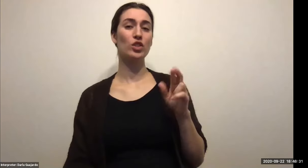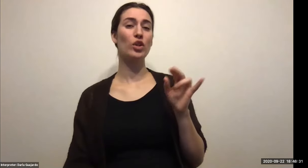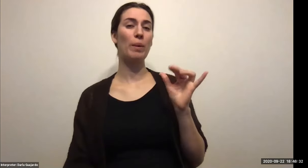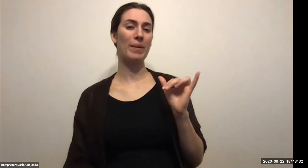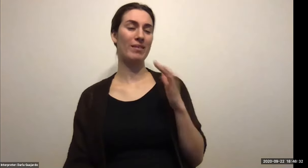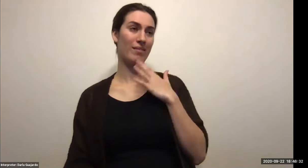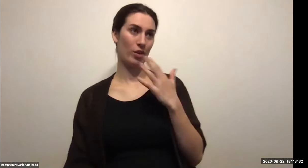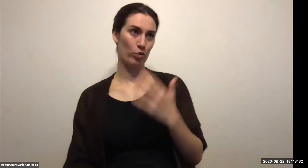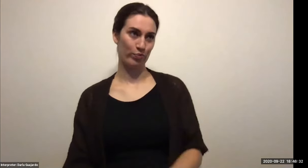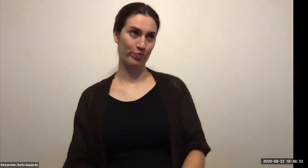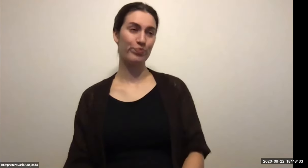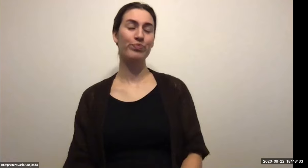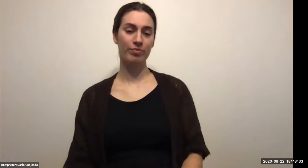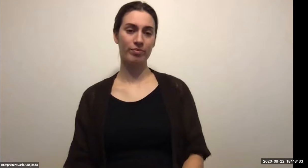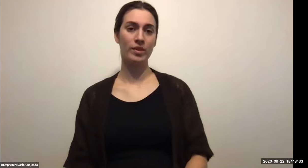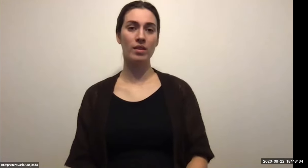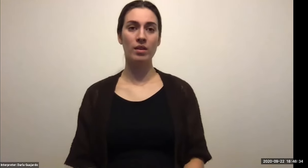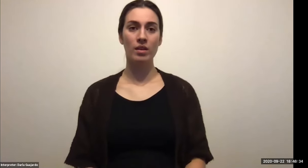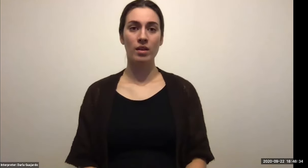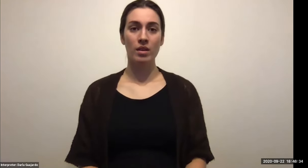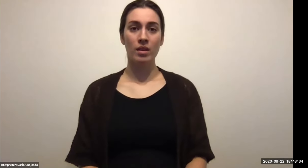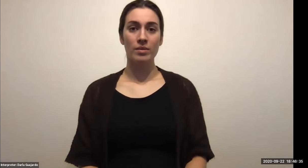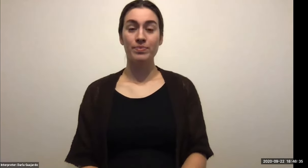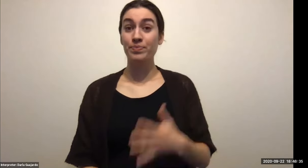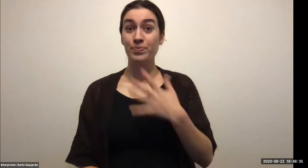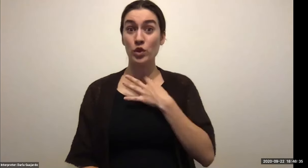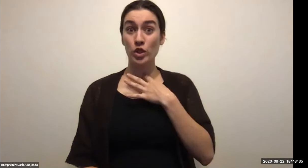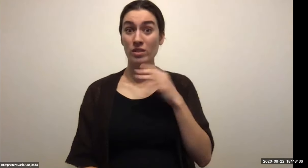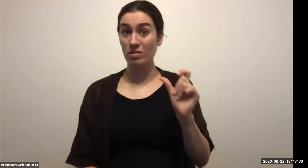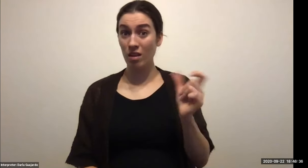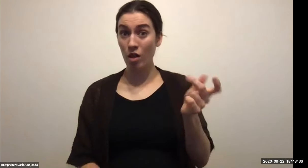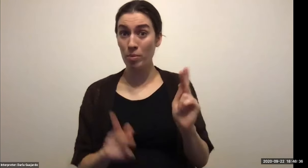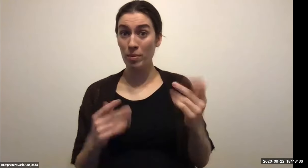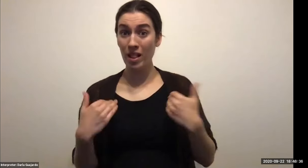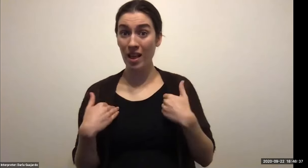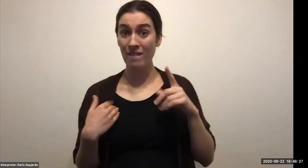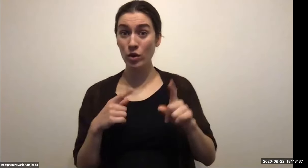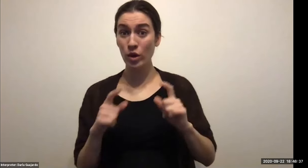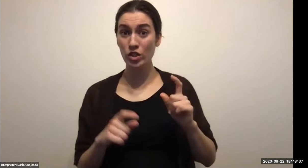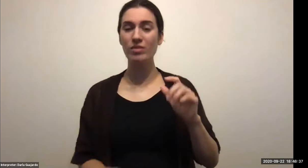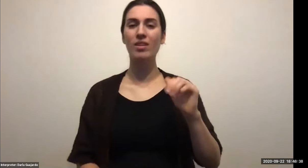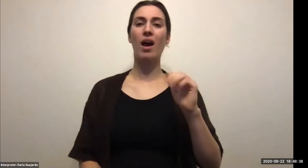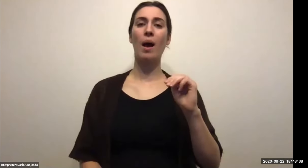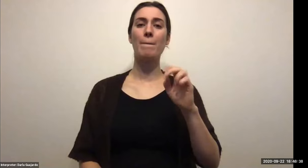Keith Wolling: And we made friends and what I tell them I always told my staff, and I can tell you now when you have a unique event make friends.